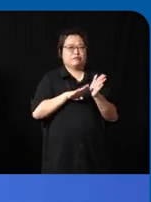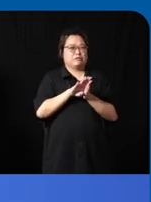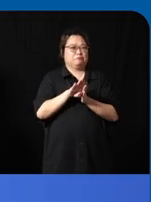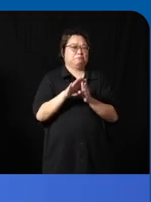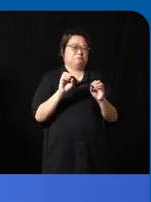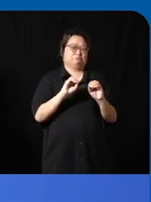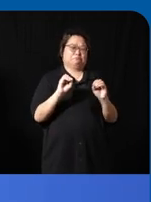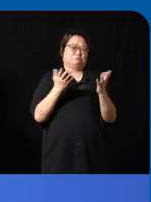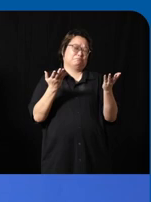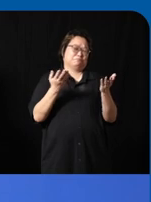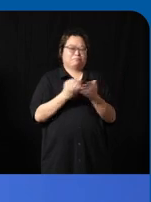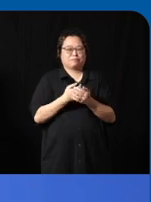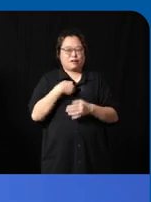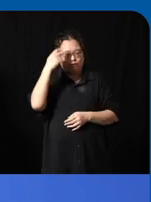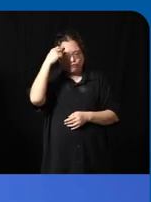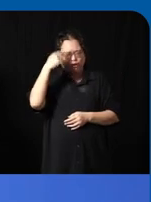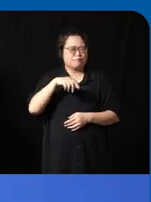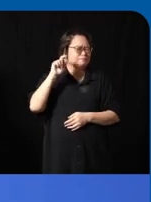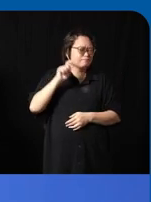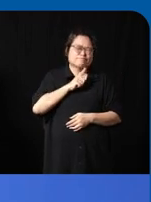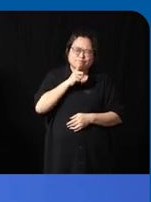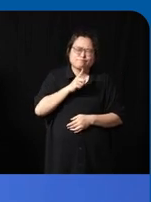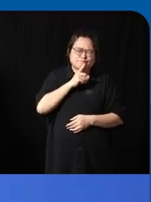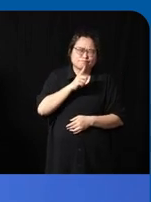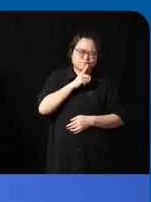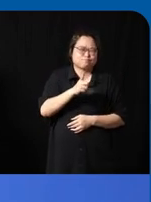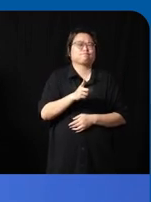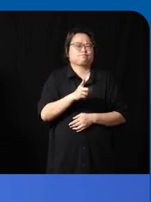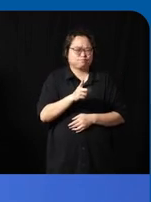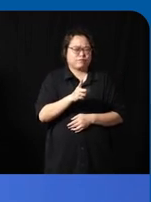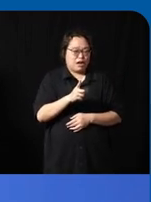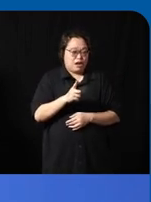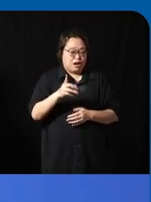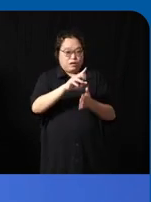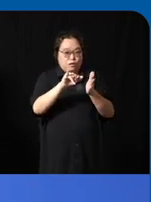so then later on did we realize okay we really really need to get um the community engaged or